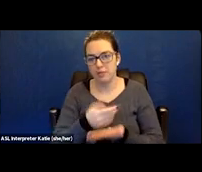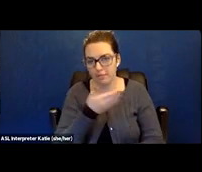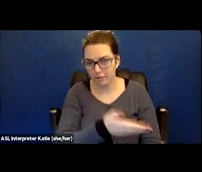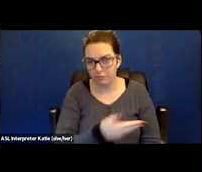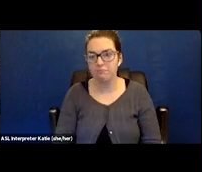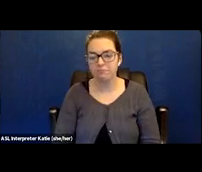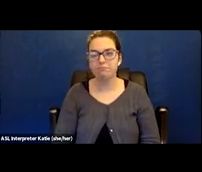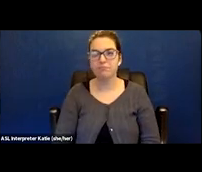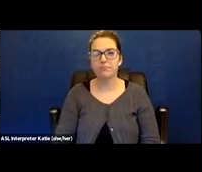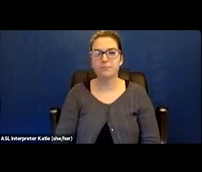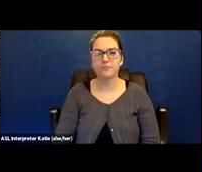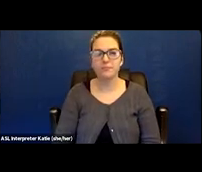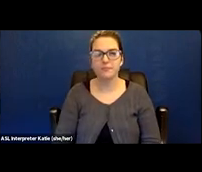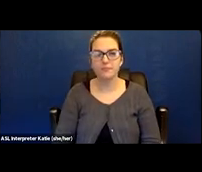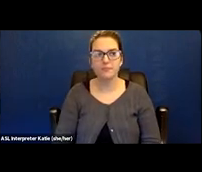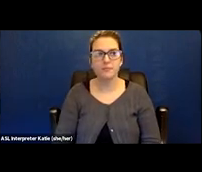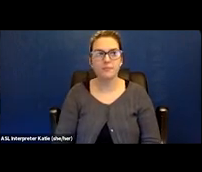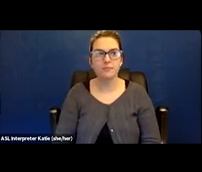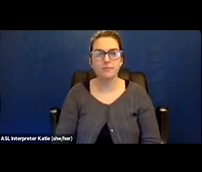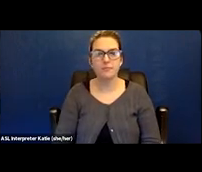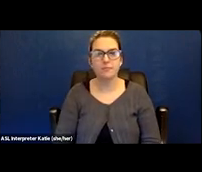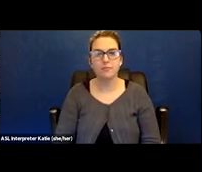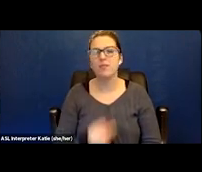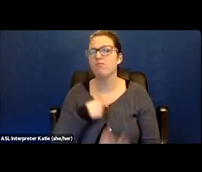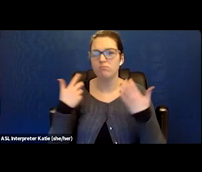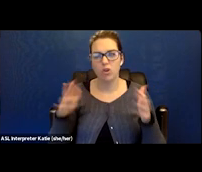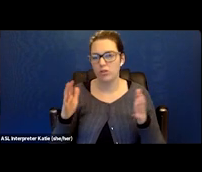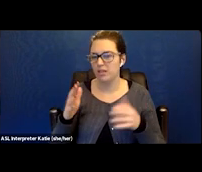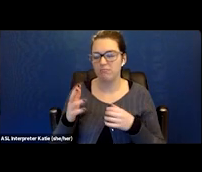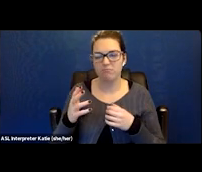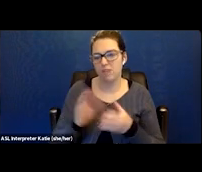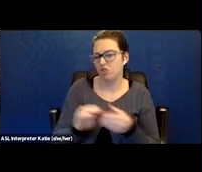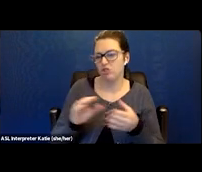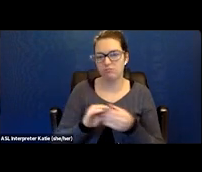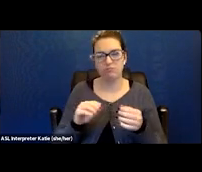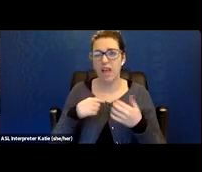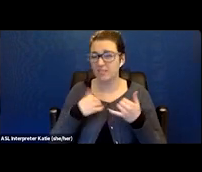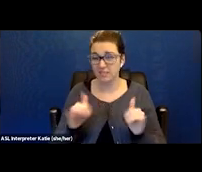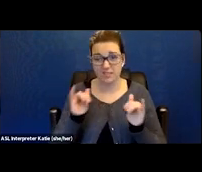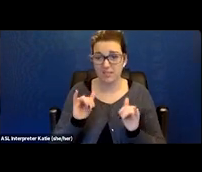and like I mentioned I'm still going through new specialized doctors now